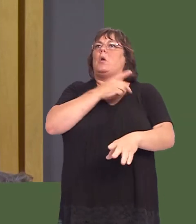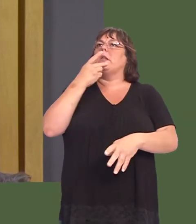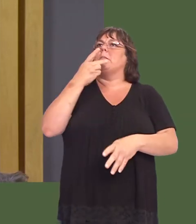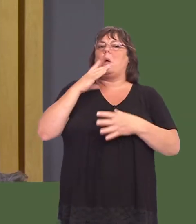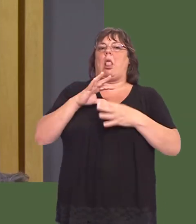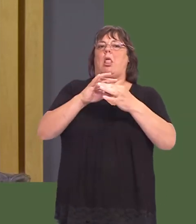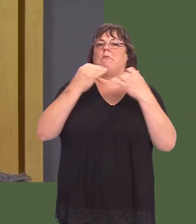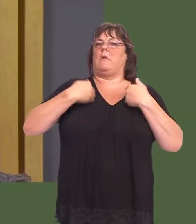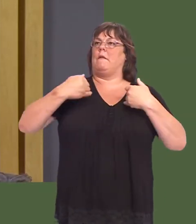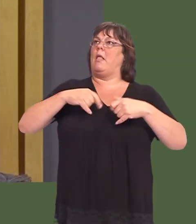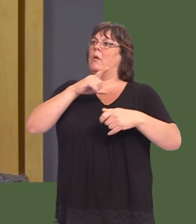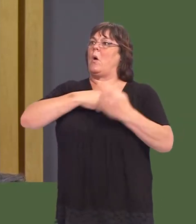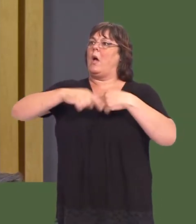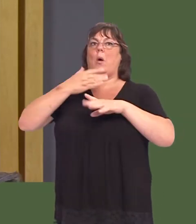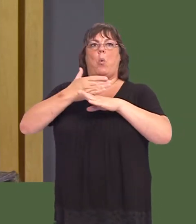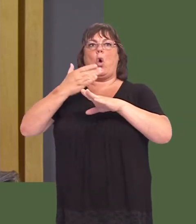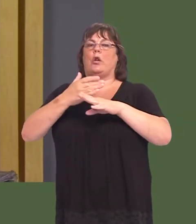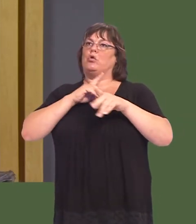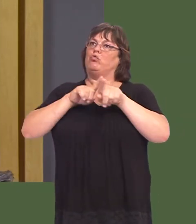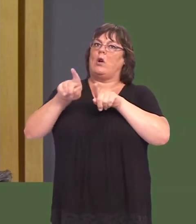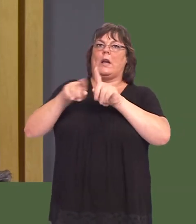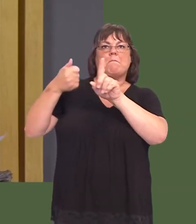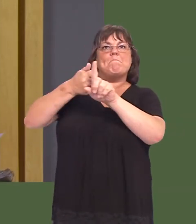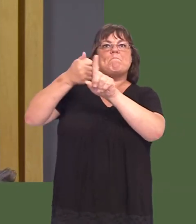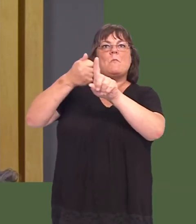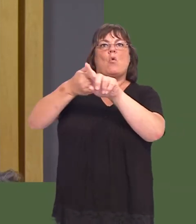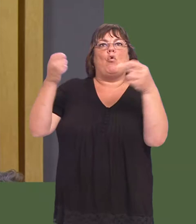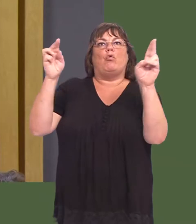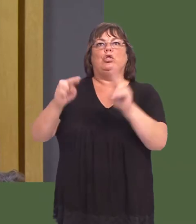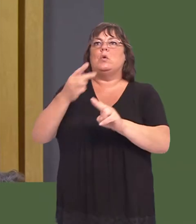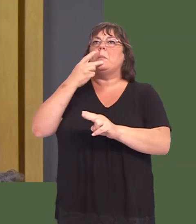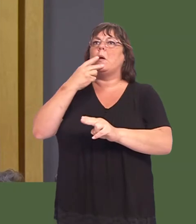and thatís why we will continue to work tirelessly to reduce smoking levels to 16 per cent by